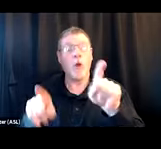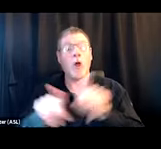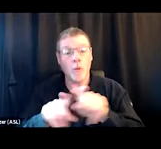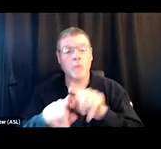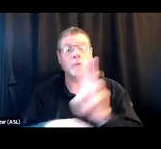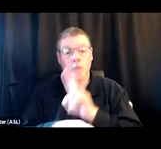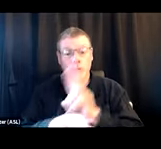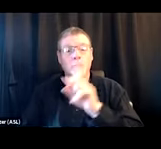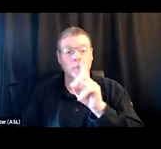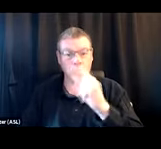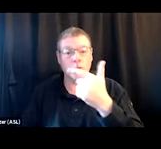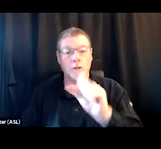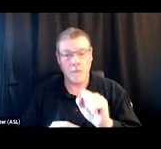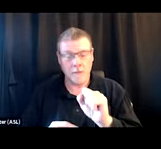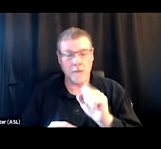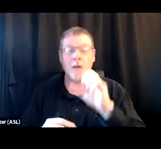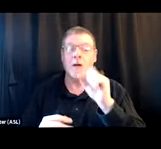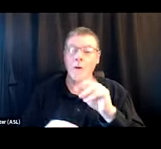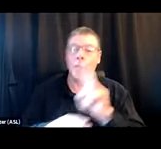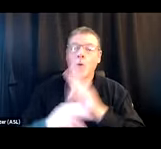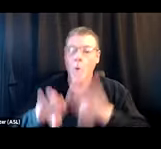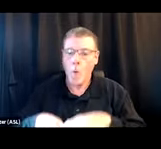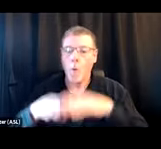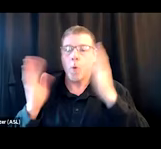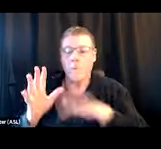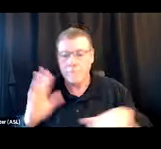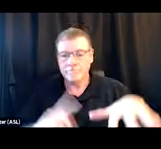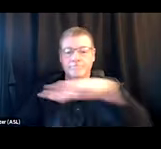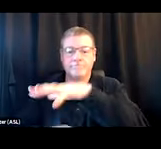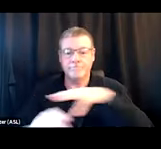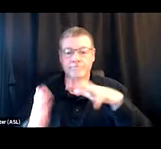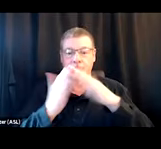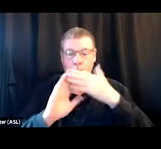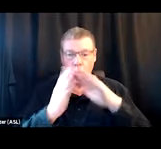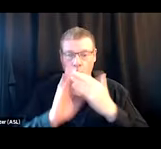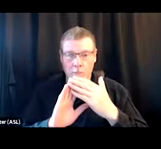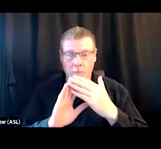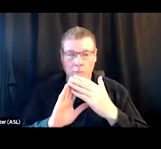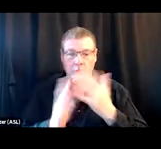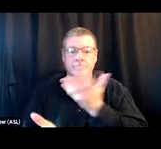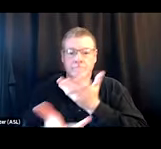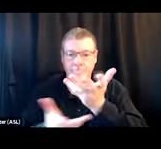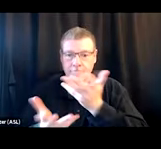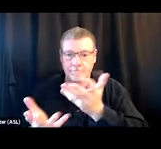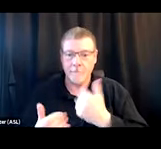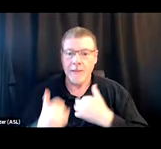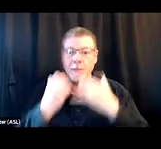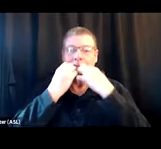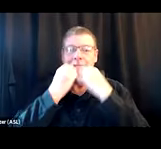So opening that up to everyone, doing it together as a community and saying like, "We care about responding to this,